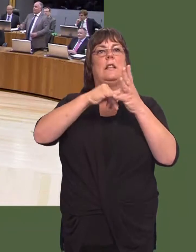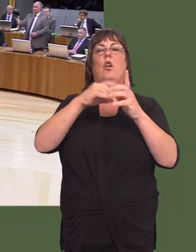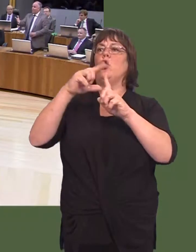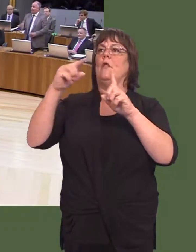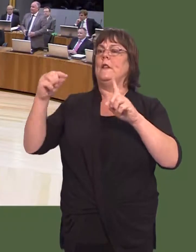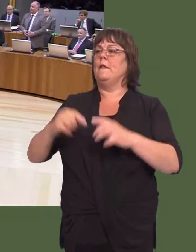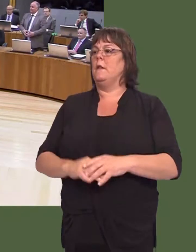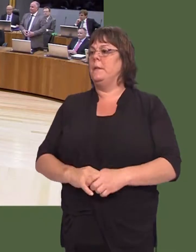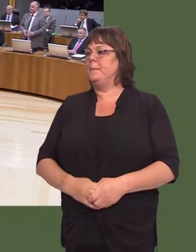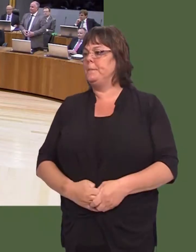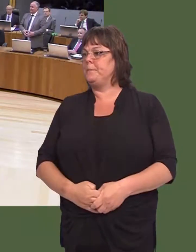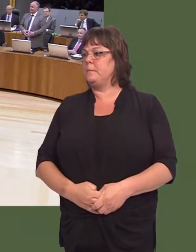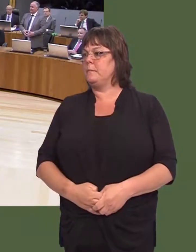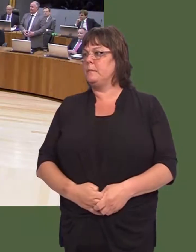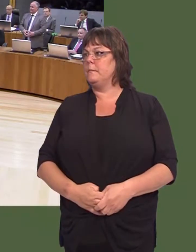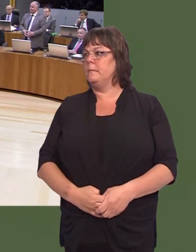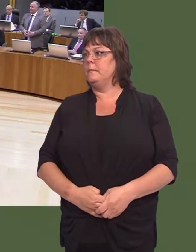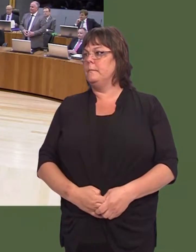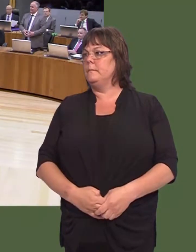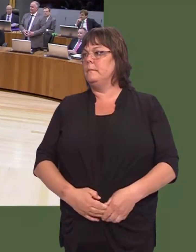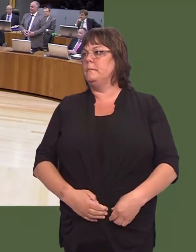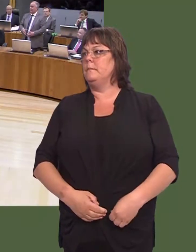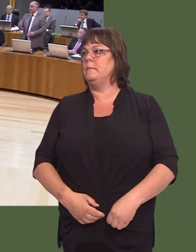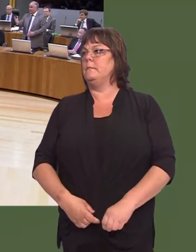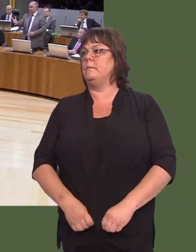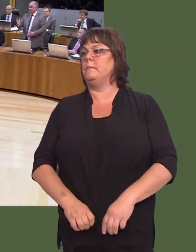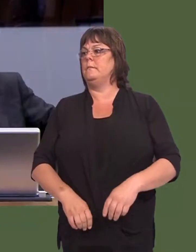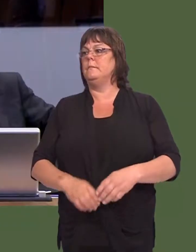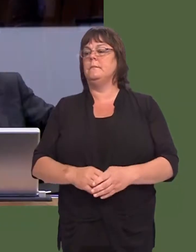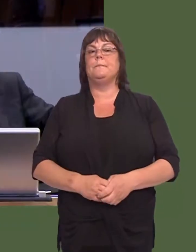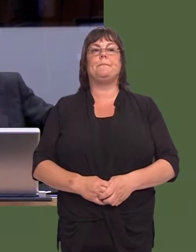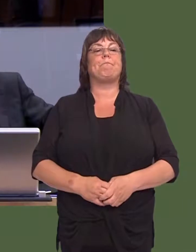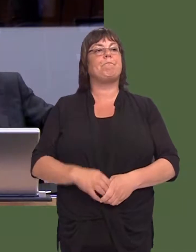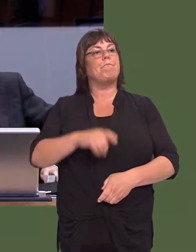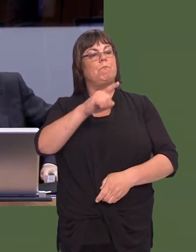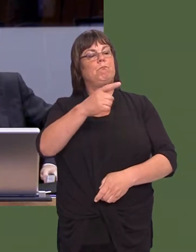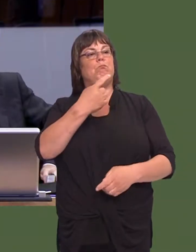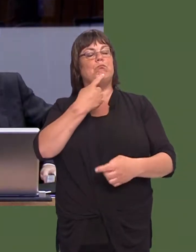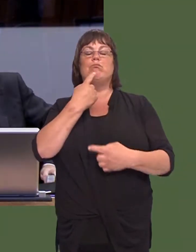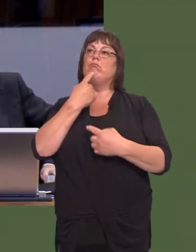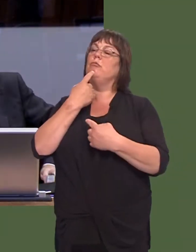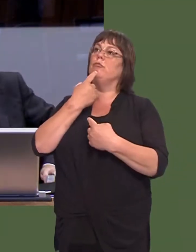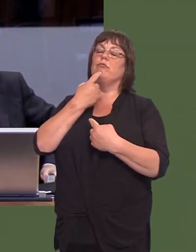First Minister, could I identify myself with the comments that you made about the tragedies